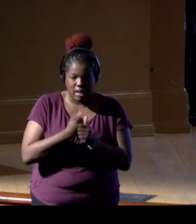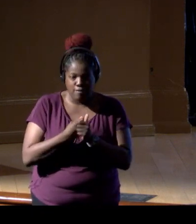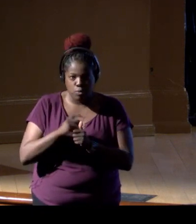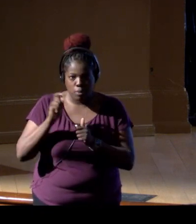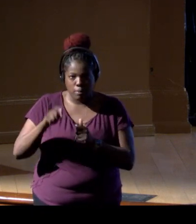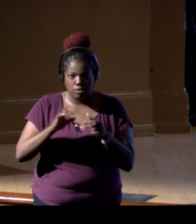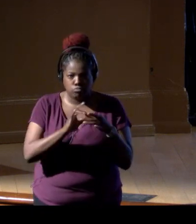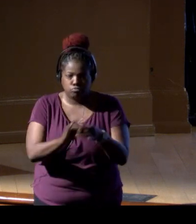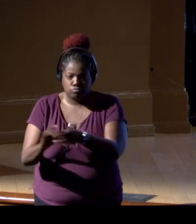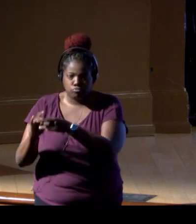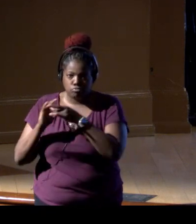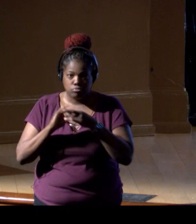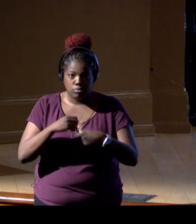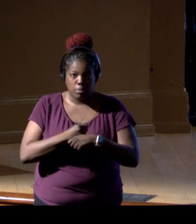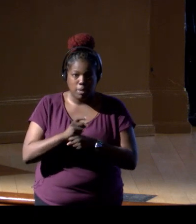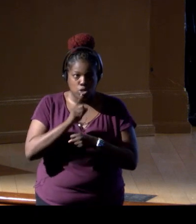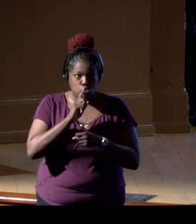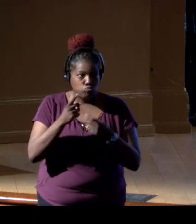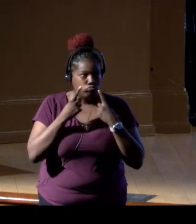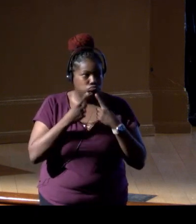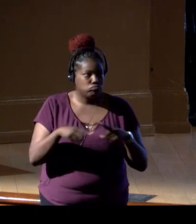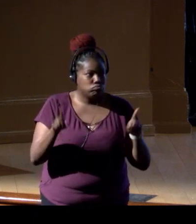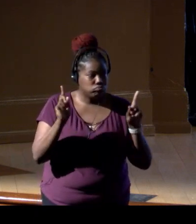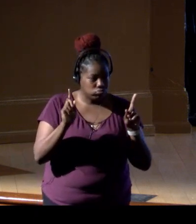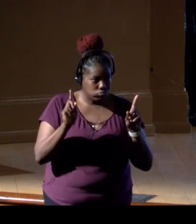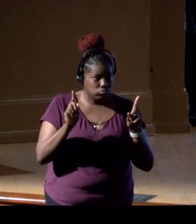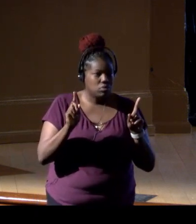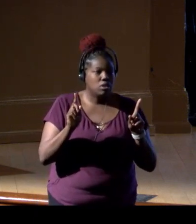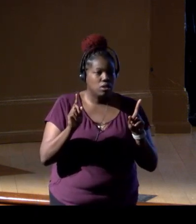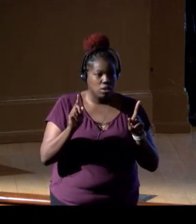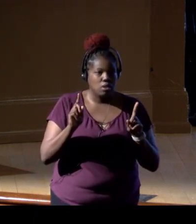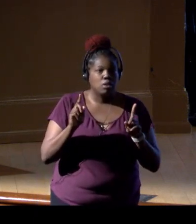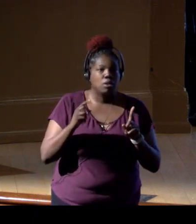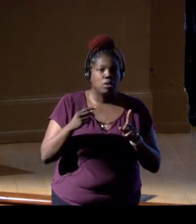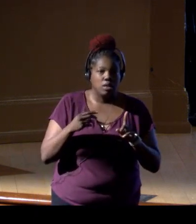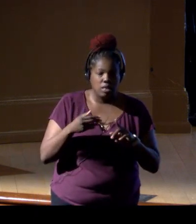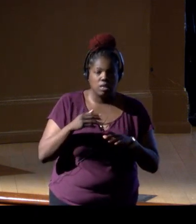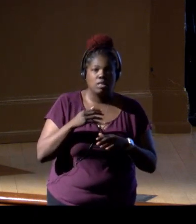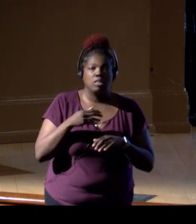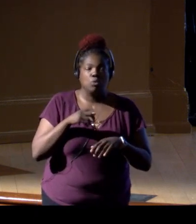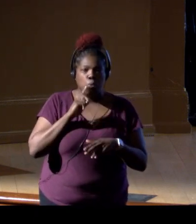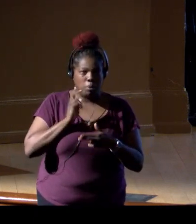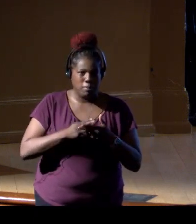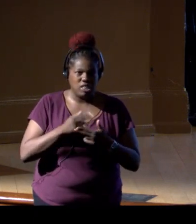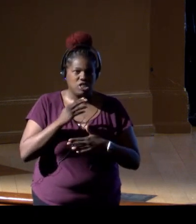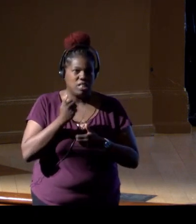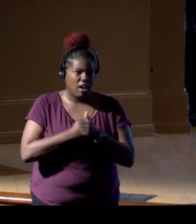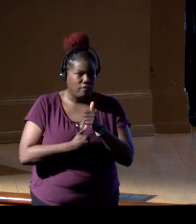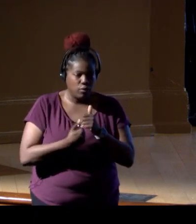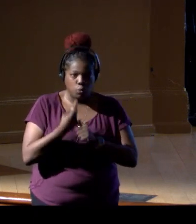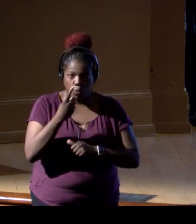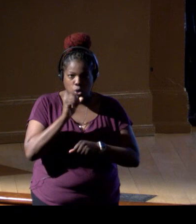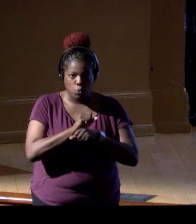We wanna work together to make sure this happens. It's been mentioned before, all hands on deck, and I think now really is the time.